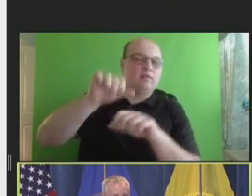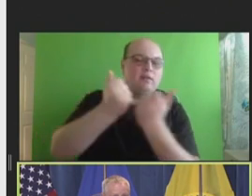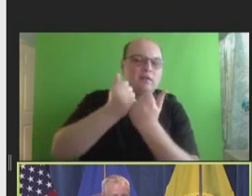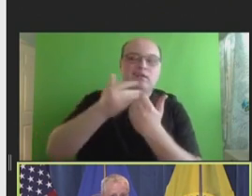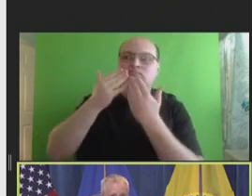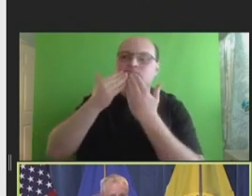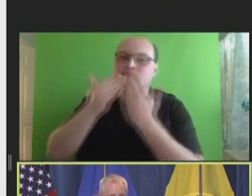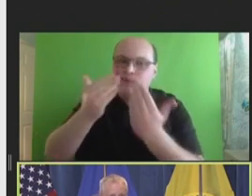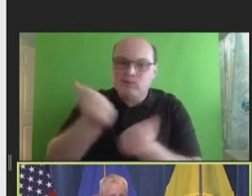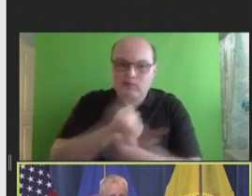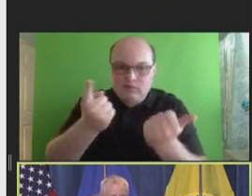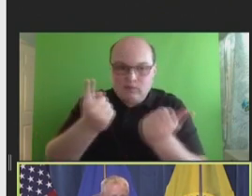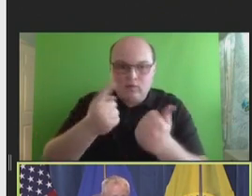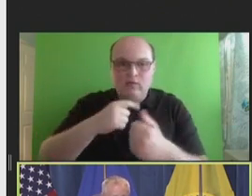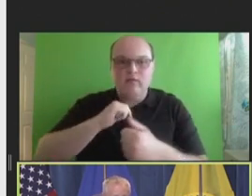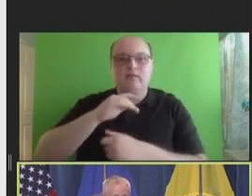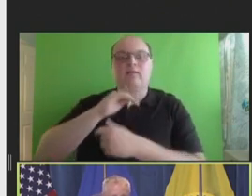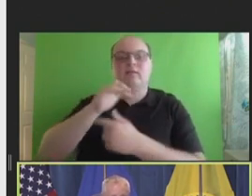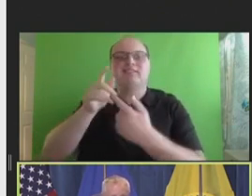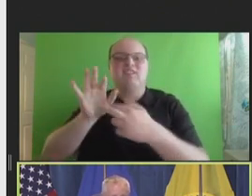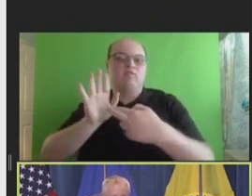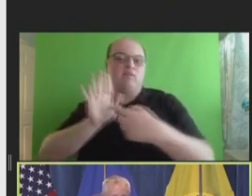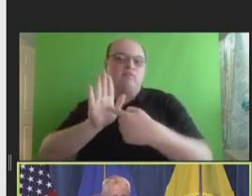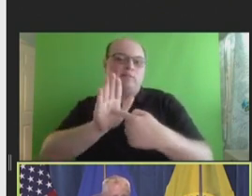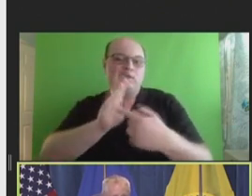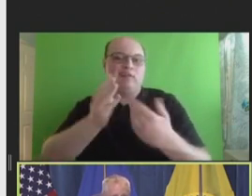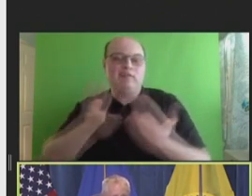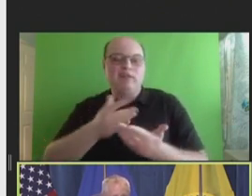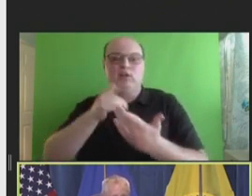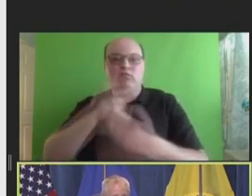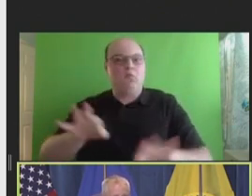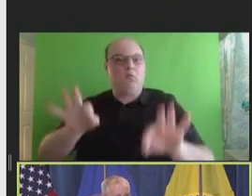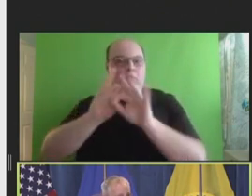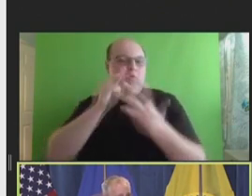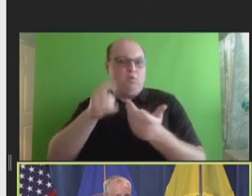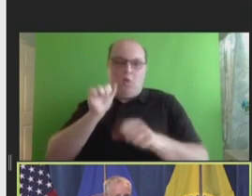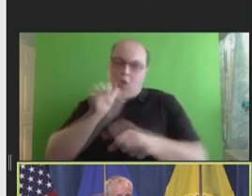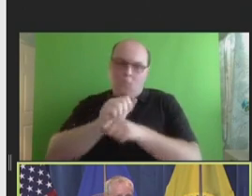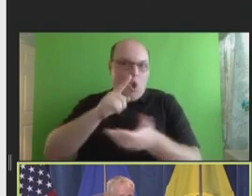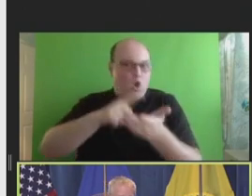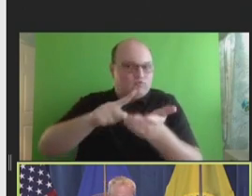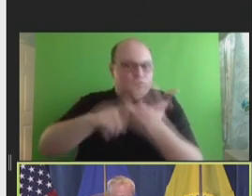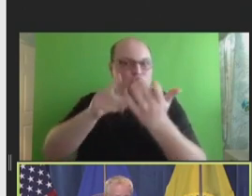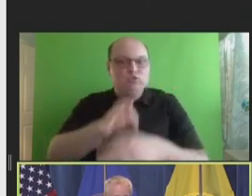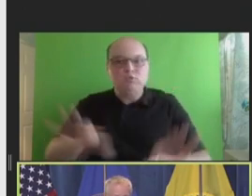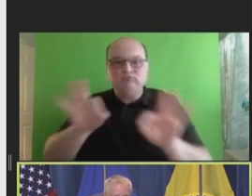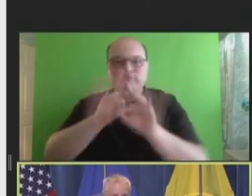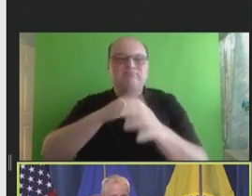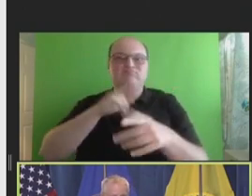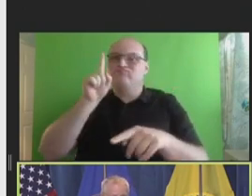and liaison representatives were critical to our efforts. I cannot overemphasize the